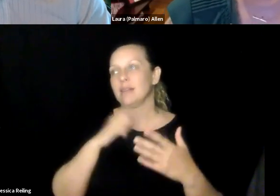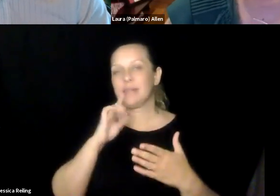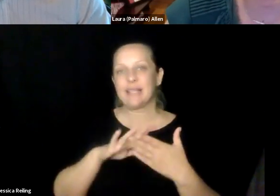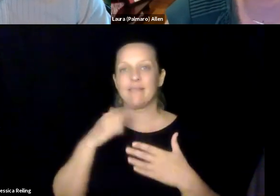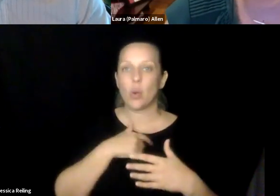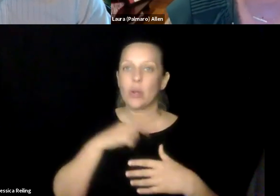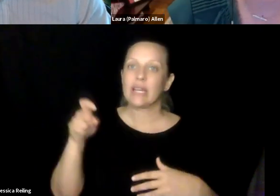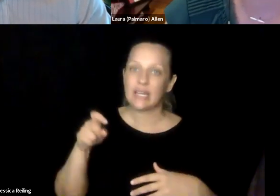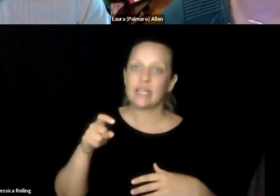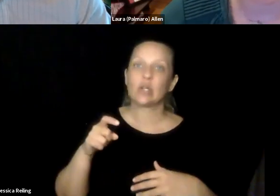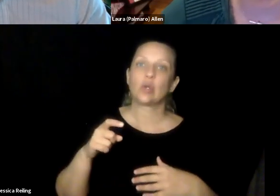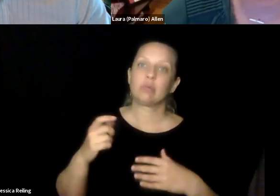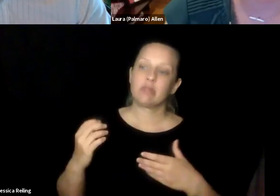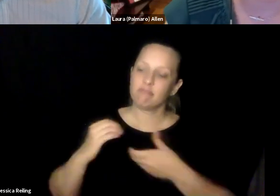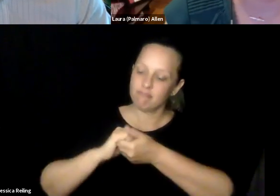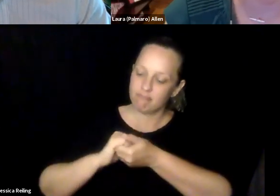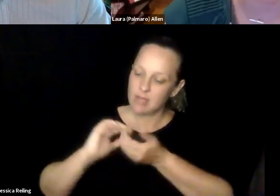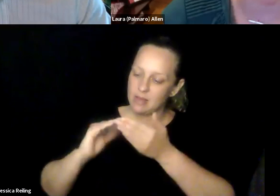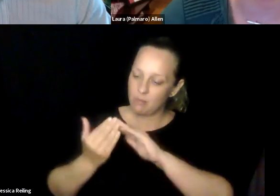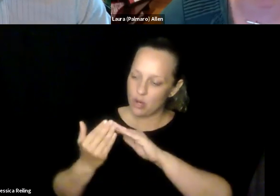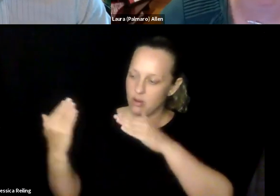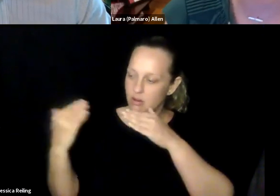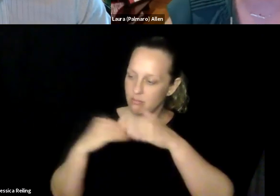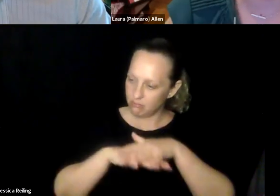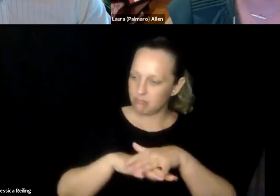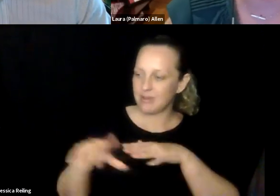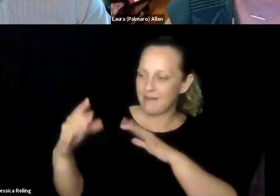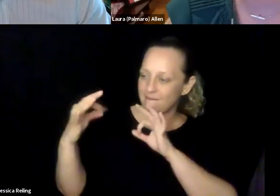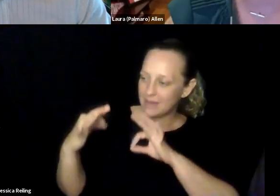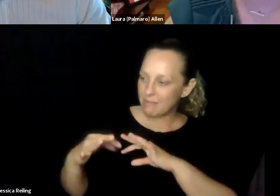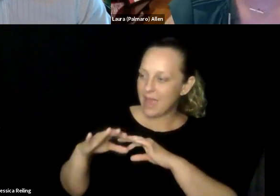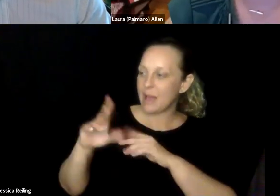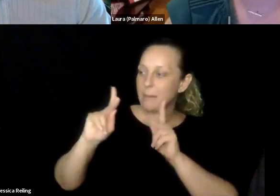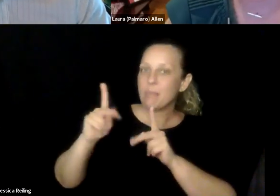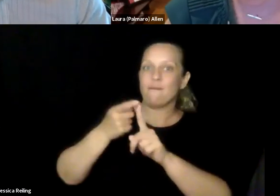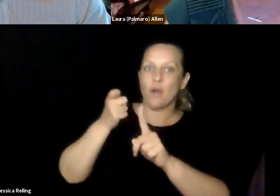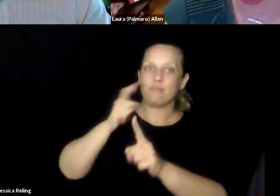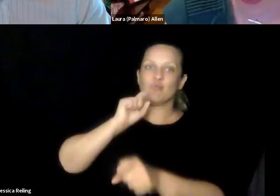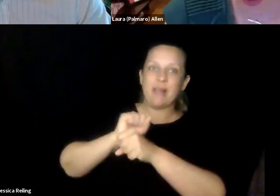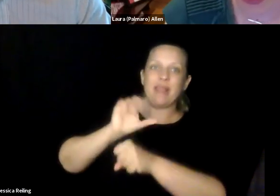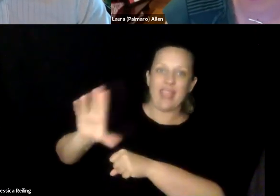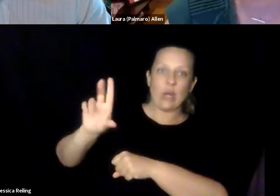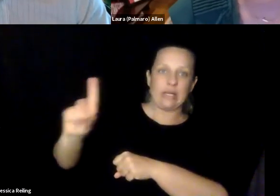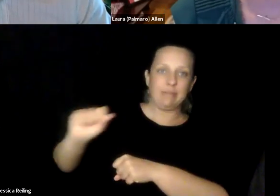role, and do a lot of work with the community because I truly believe and so many of us believe we need to be building with the community and